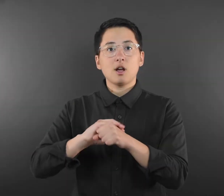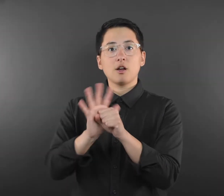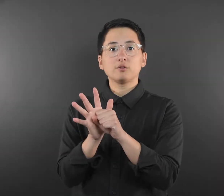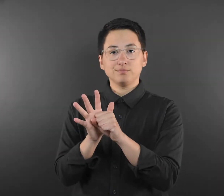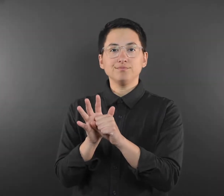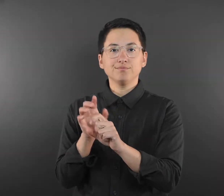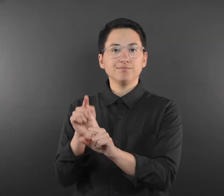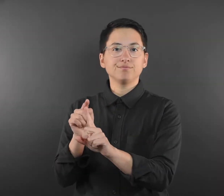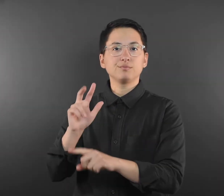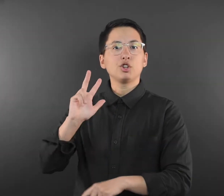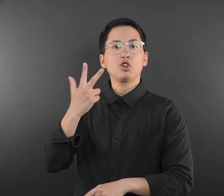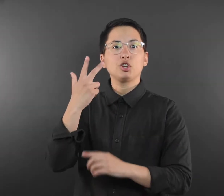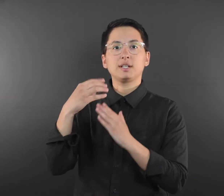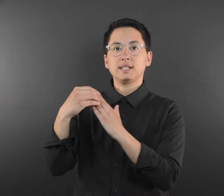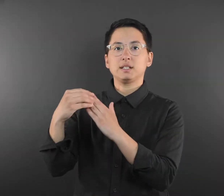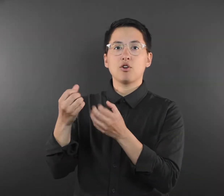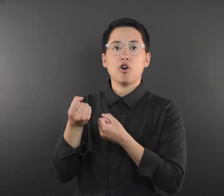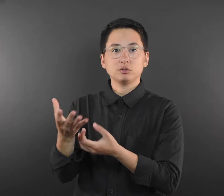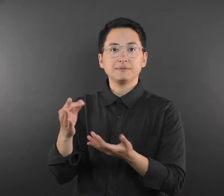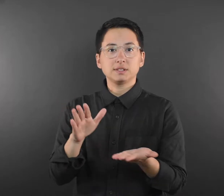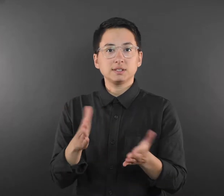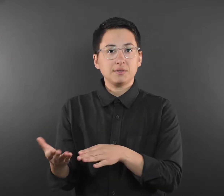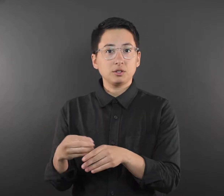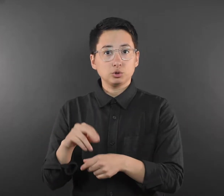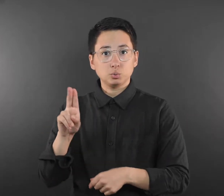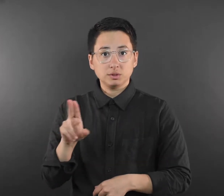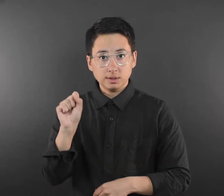COVID-19 Was Third Leading Cause of Death in U.S.